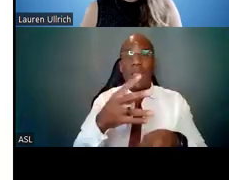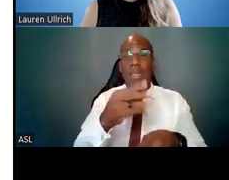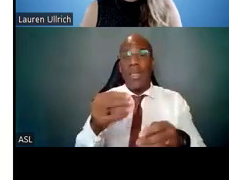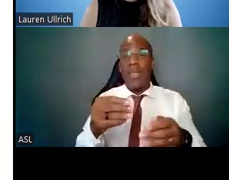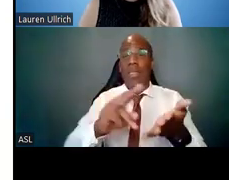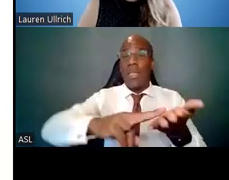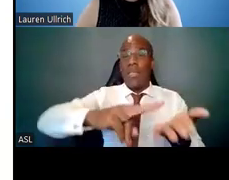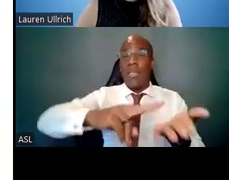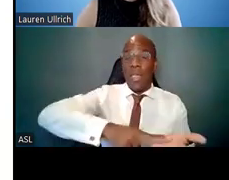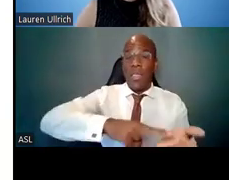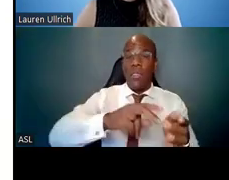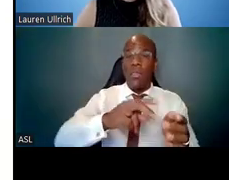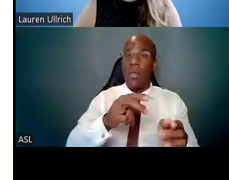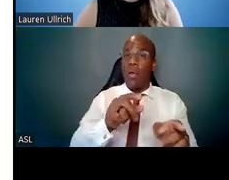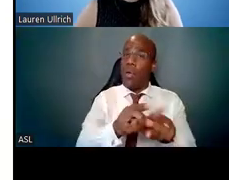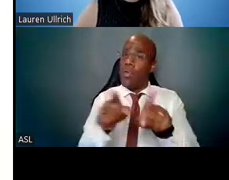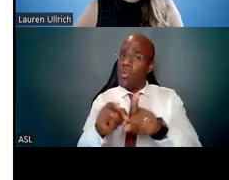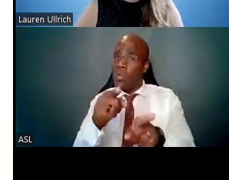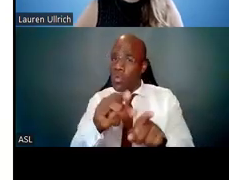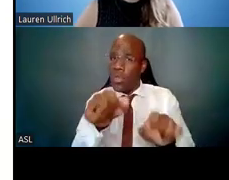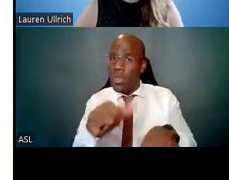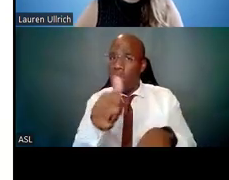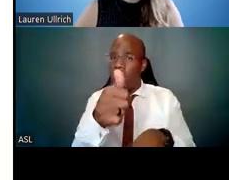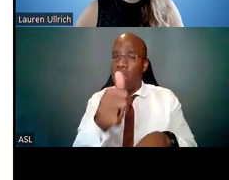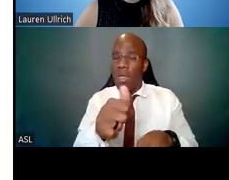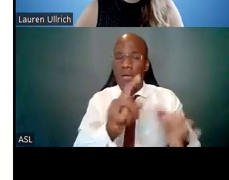and identify those opportunities as well.